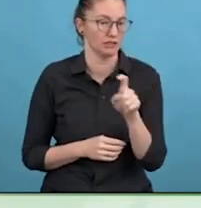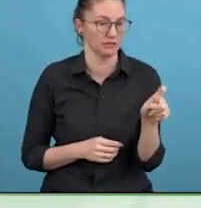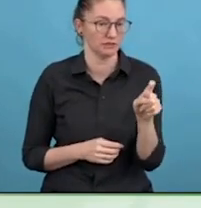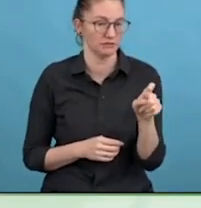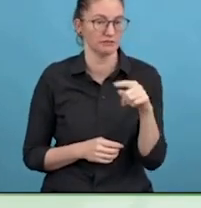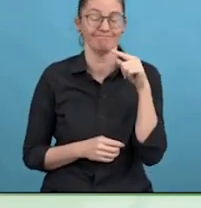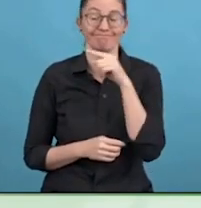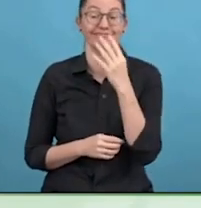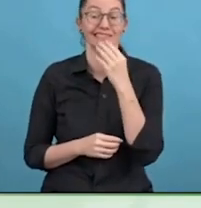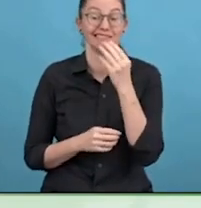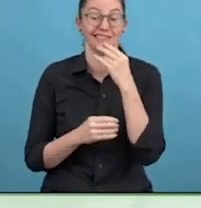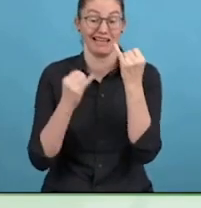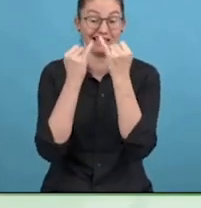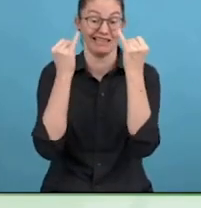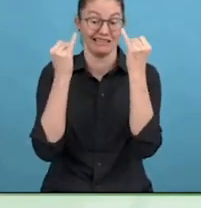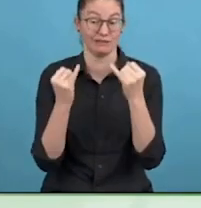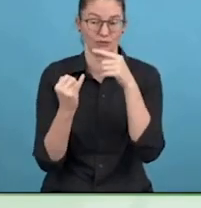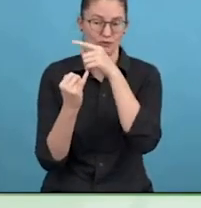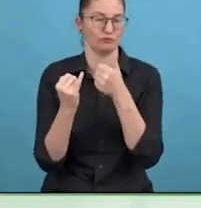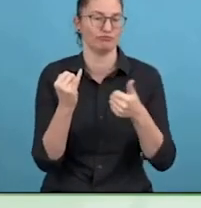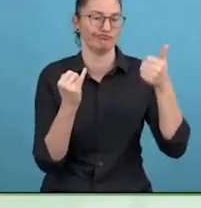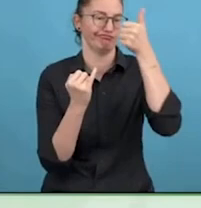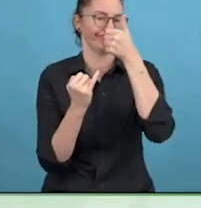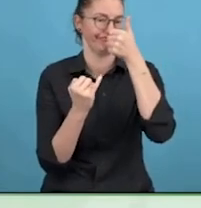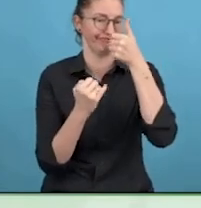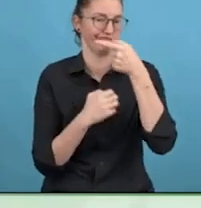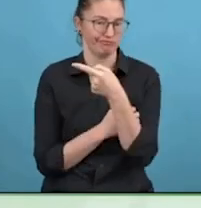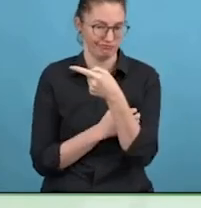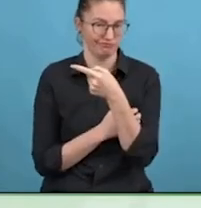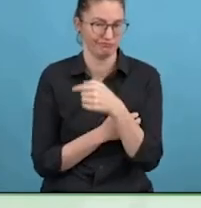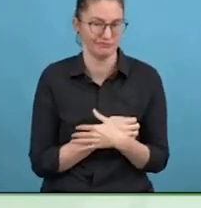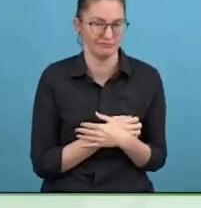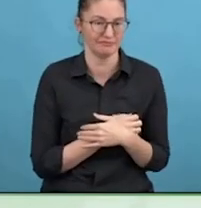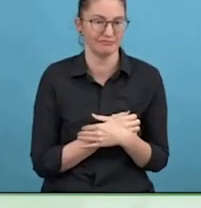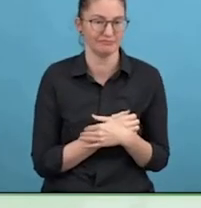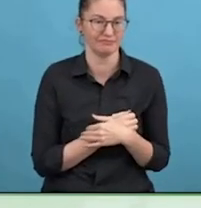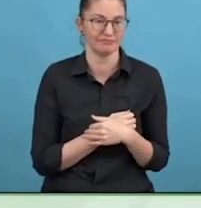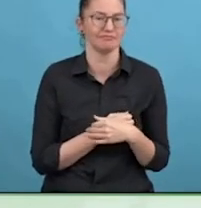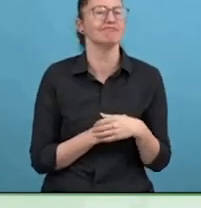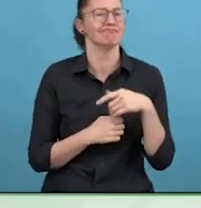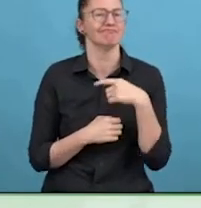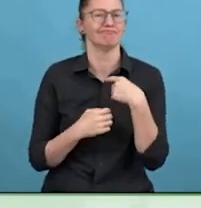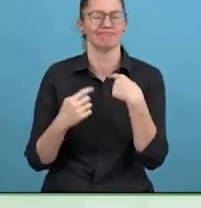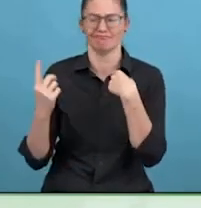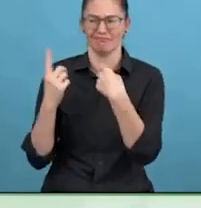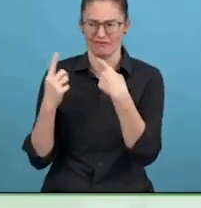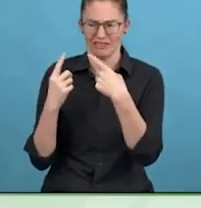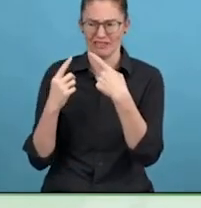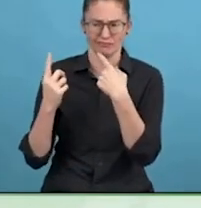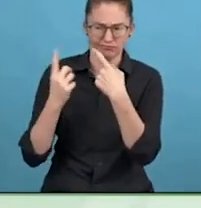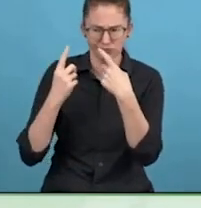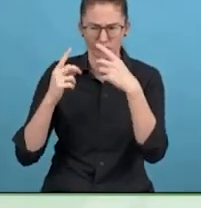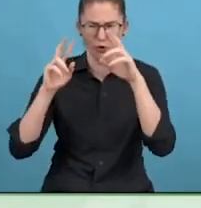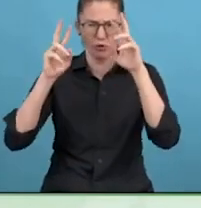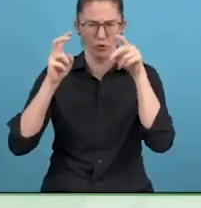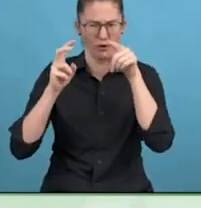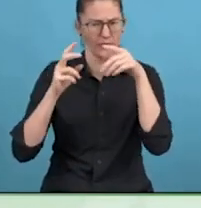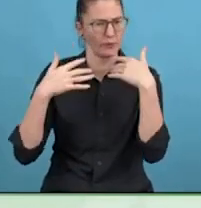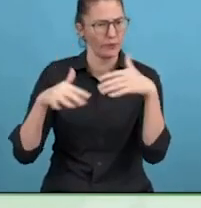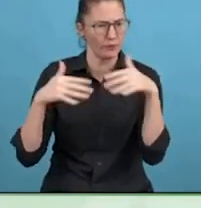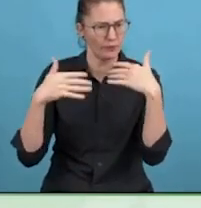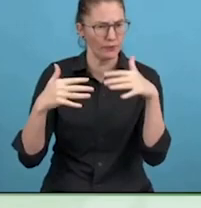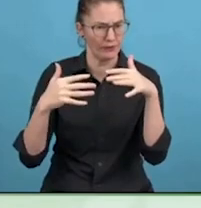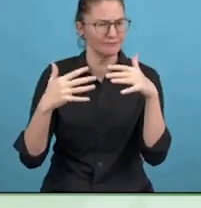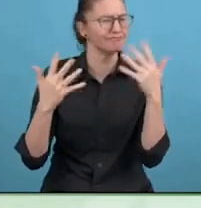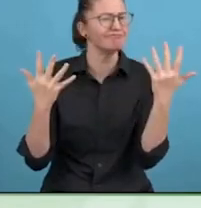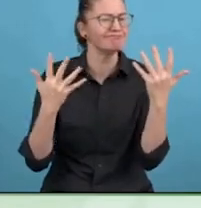It is the largest college in Israel with over 20,000 students.